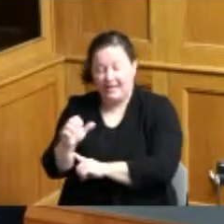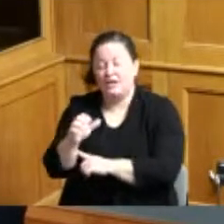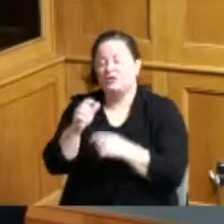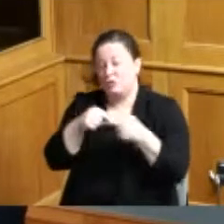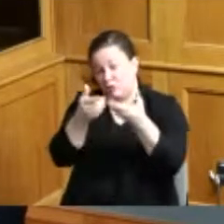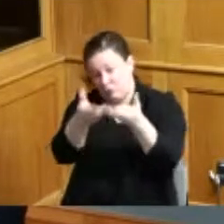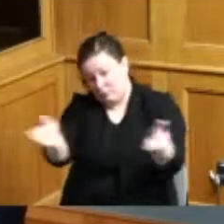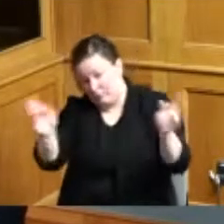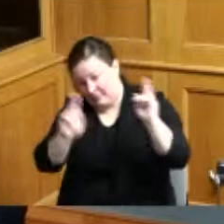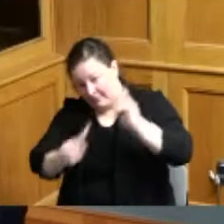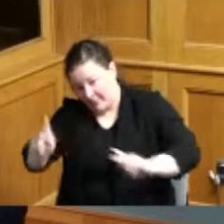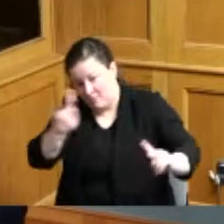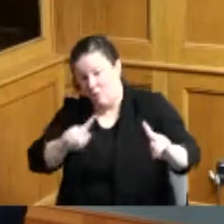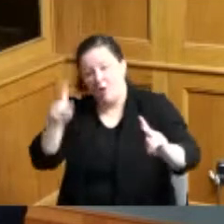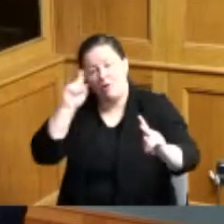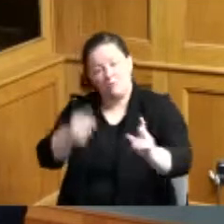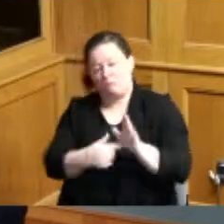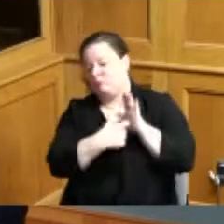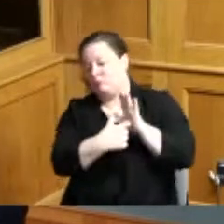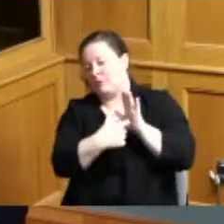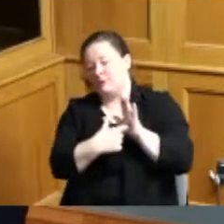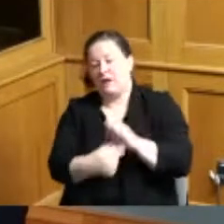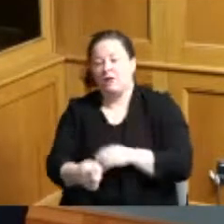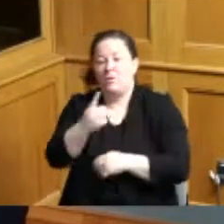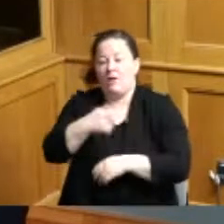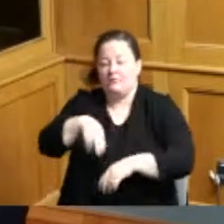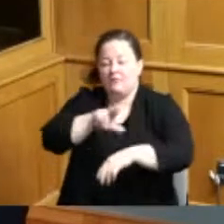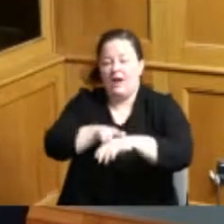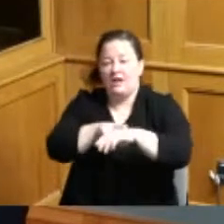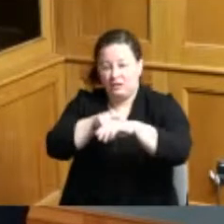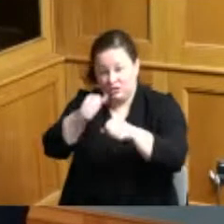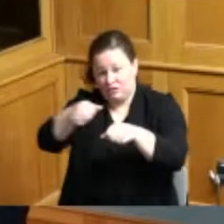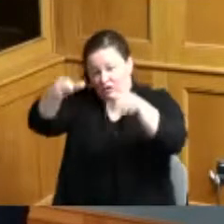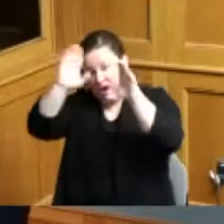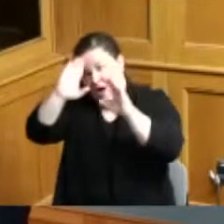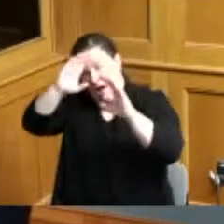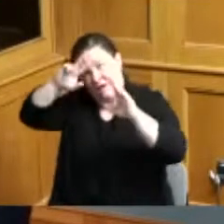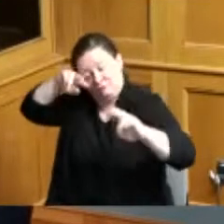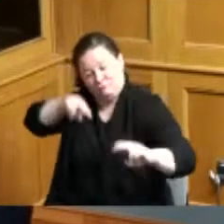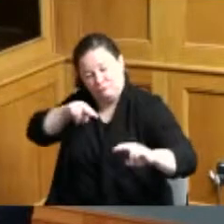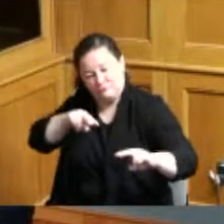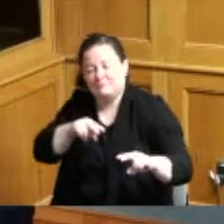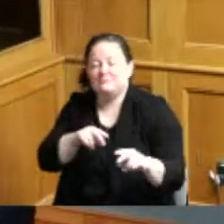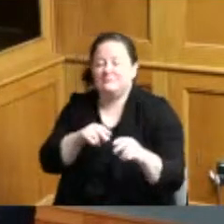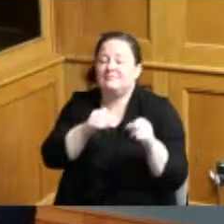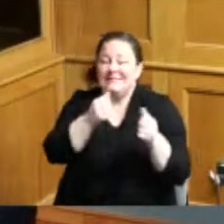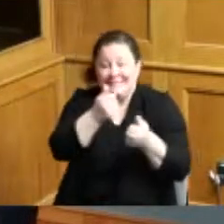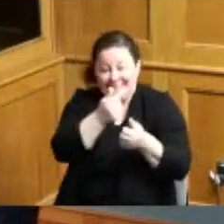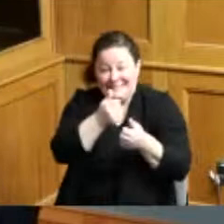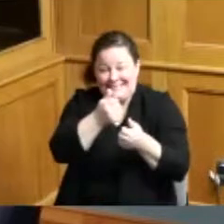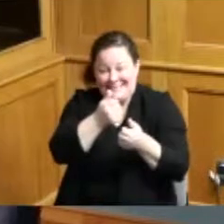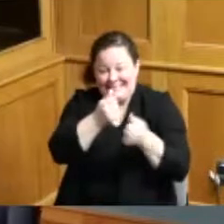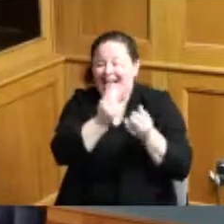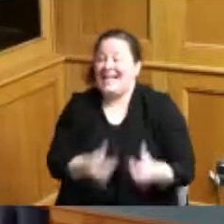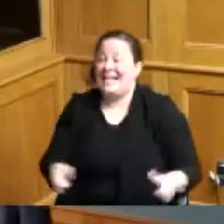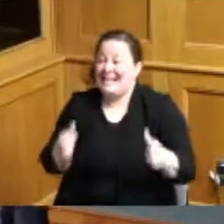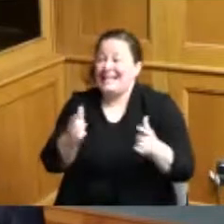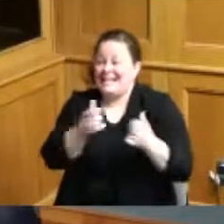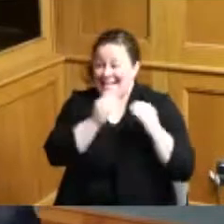which it stands one nation under god indivisible with liberty and justice for all thank you